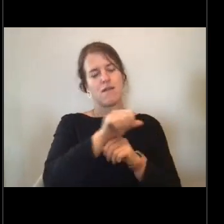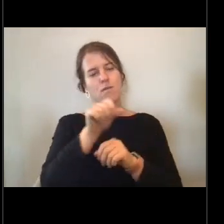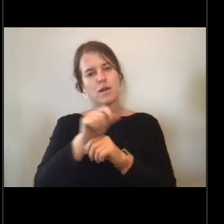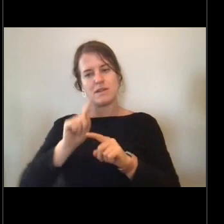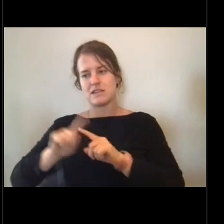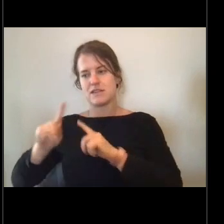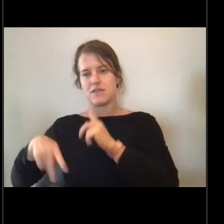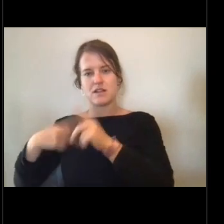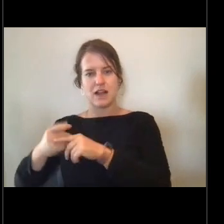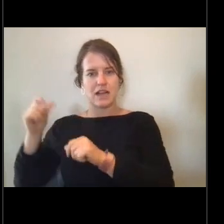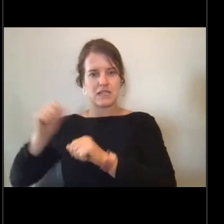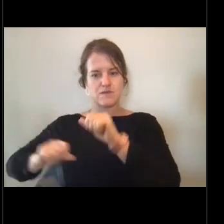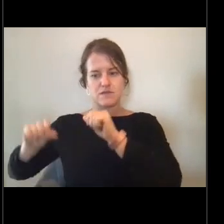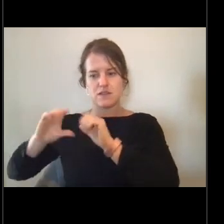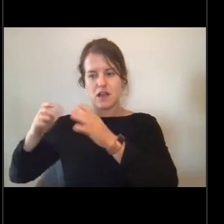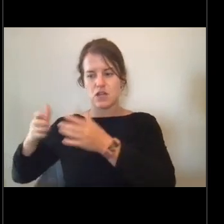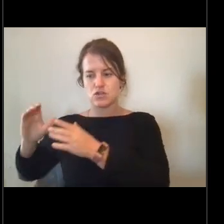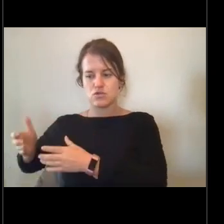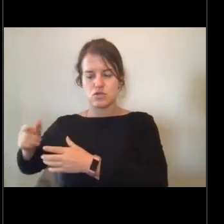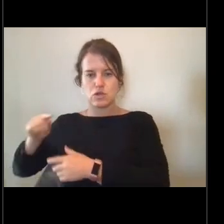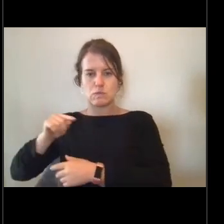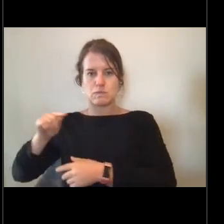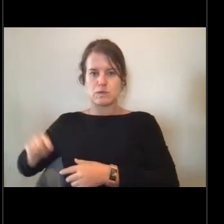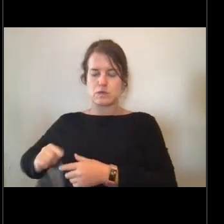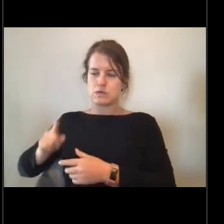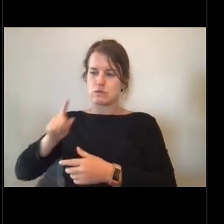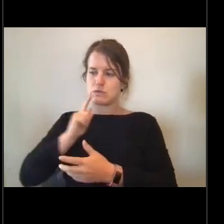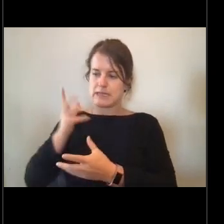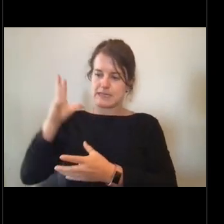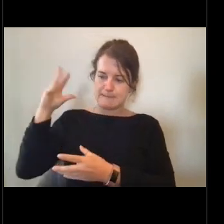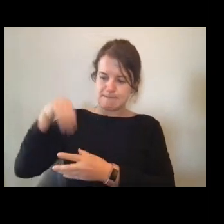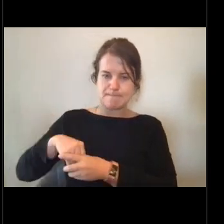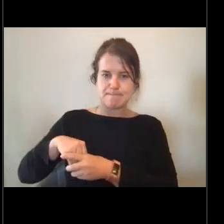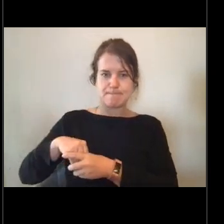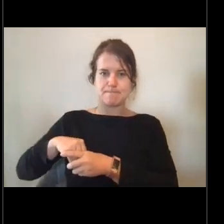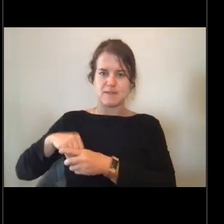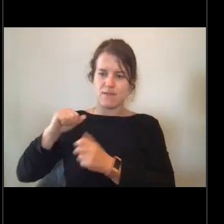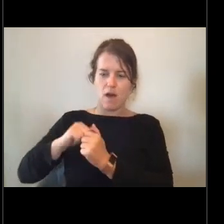and just really being a part of the missions.